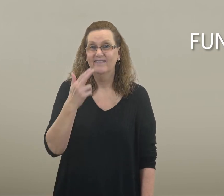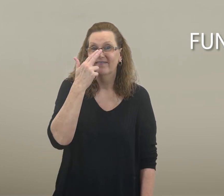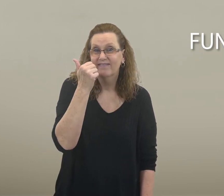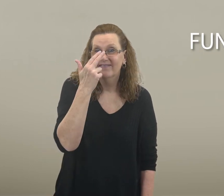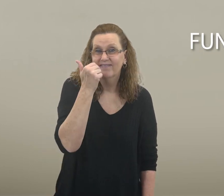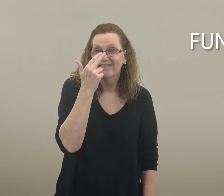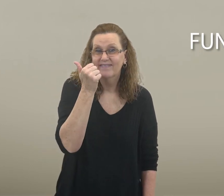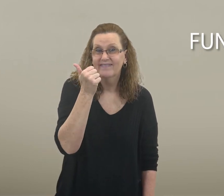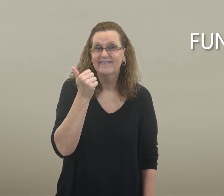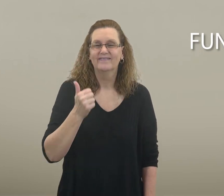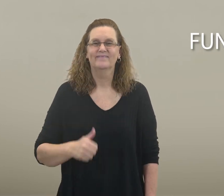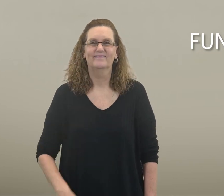funny